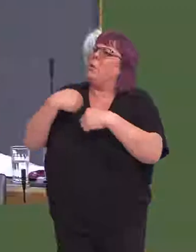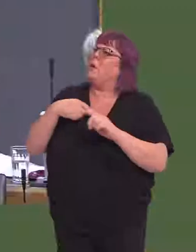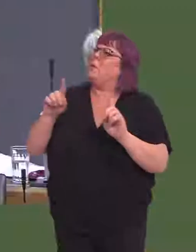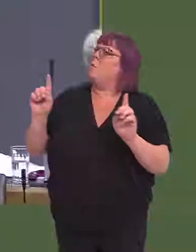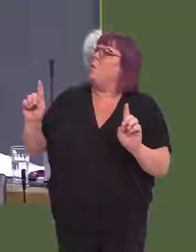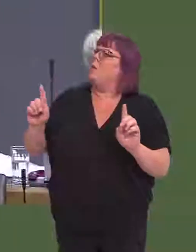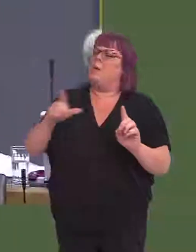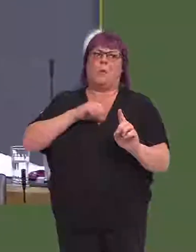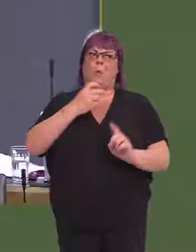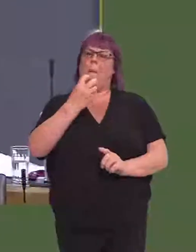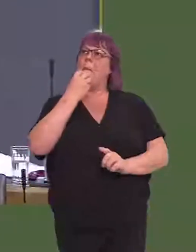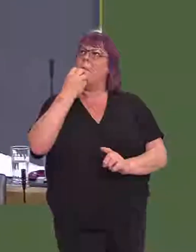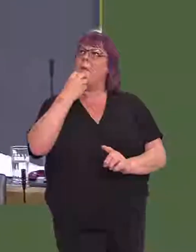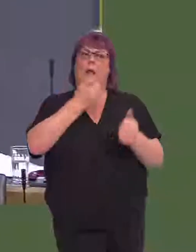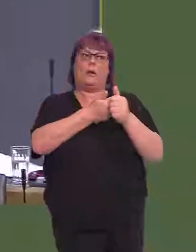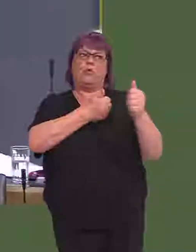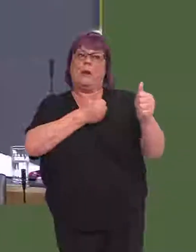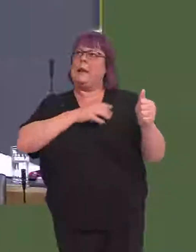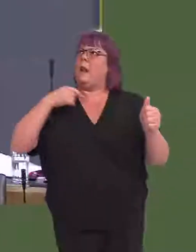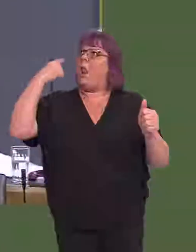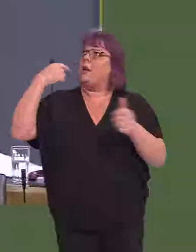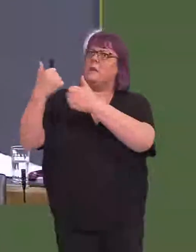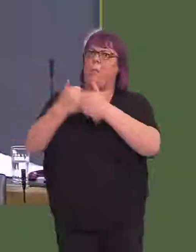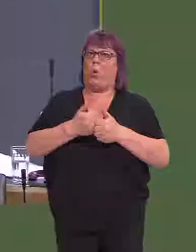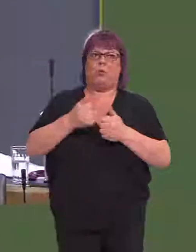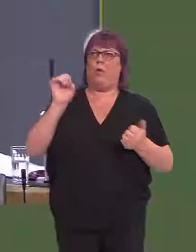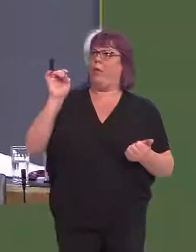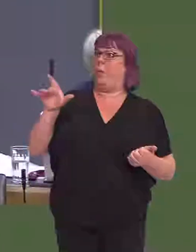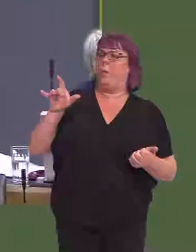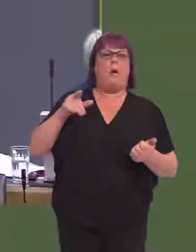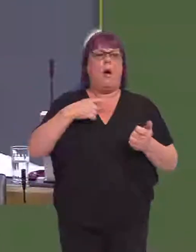Because when our steel industry needed Westminster's intervention, they were nowhere to be seen.